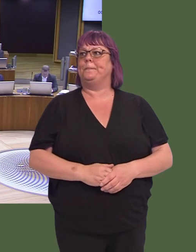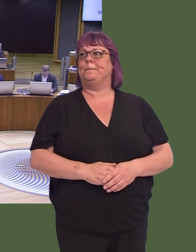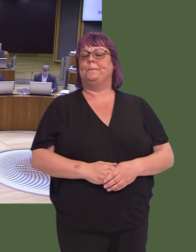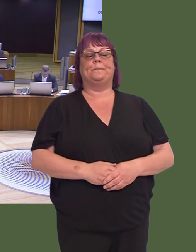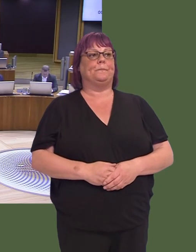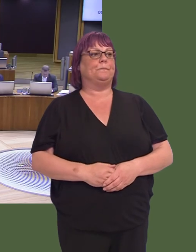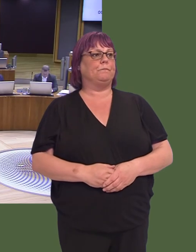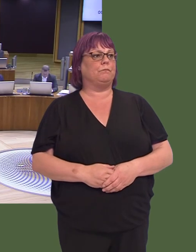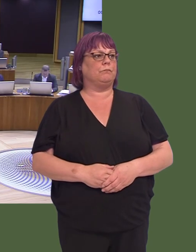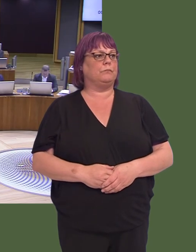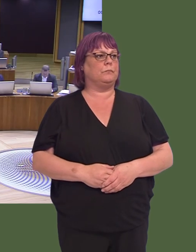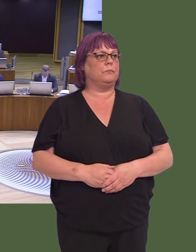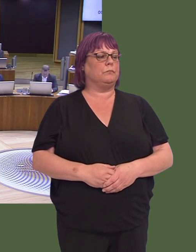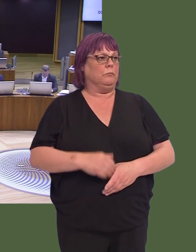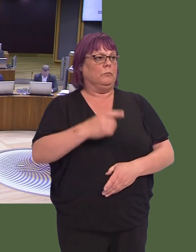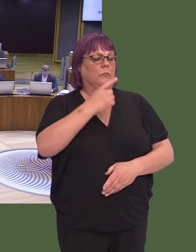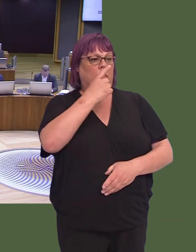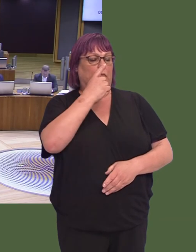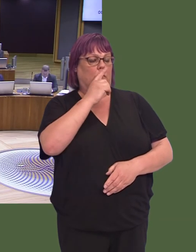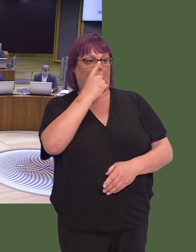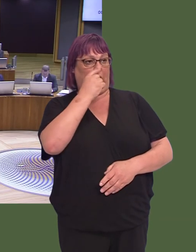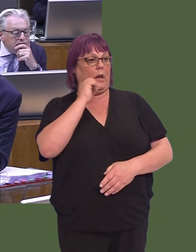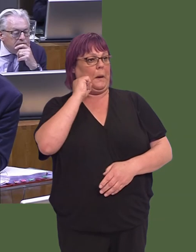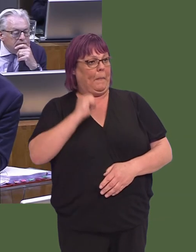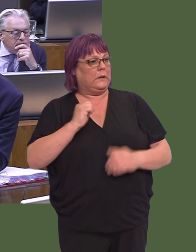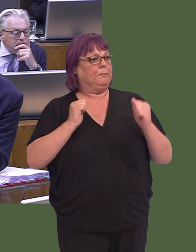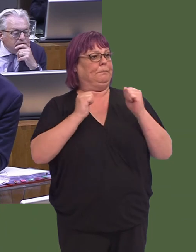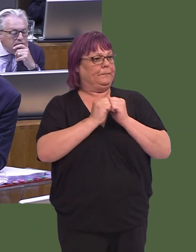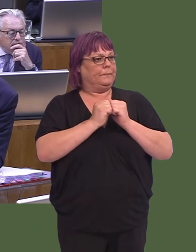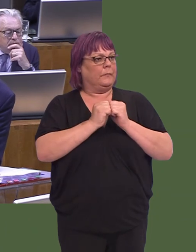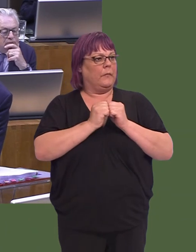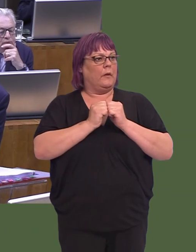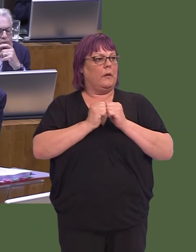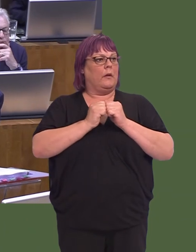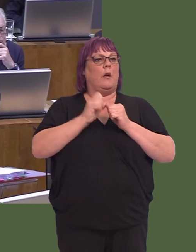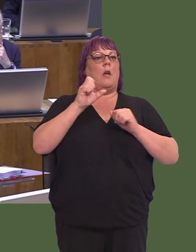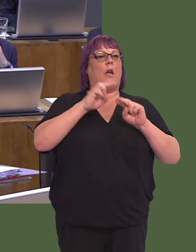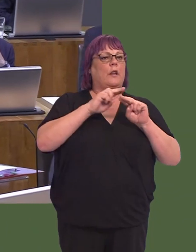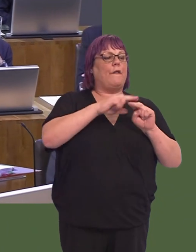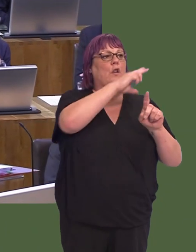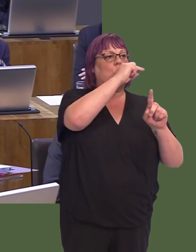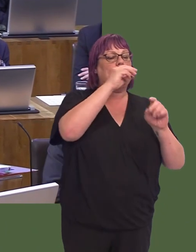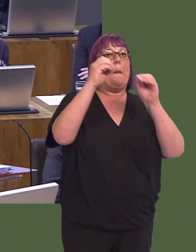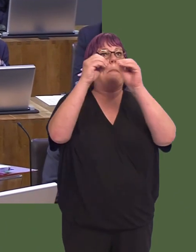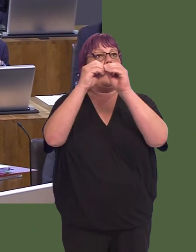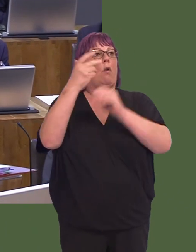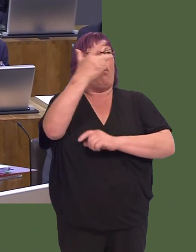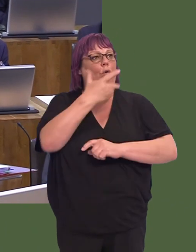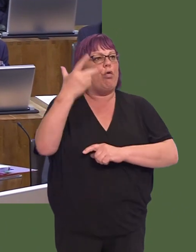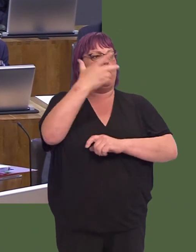Carwyn Jones AM: I can give you that commitment. It is important that Bangor collaborates with Cardiff and Swansea in order to access the